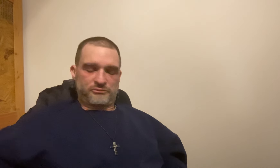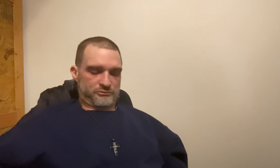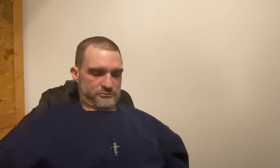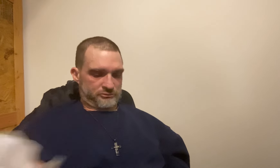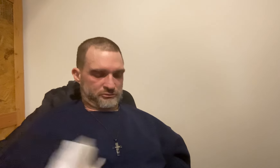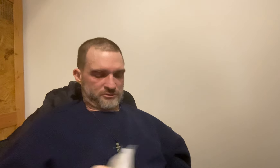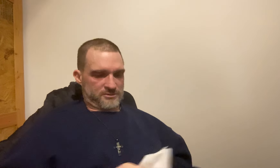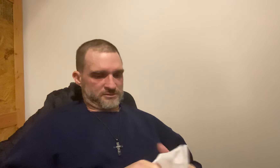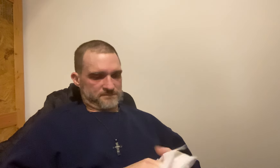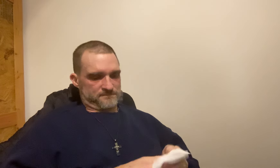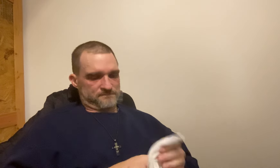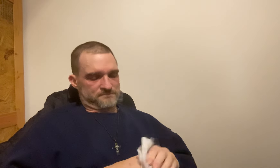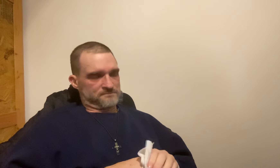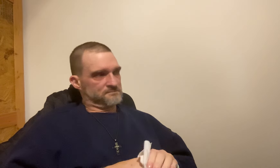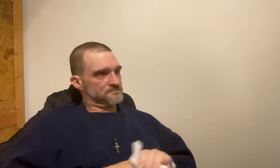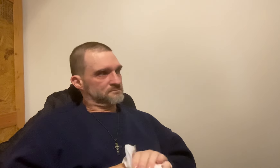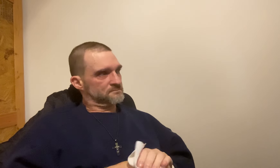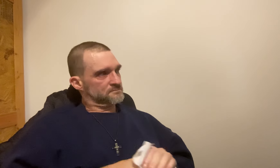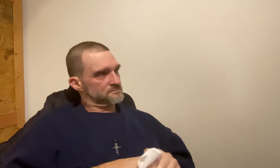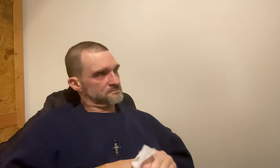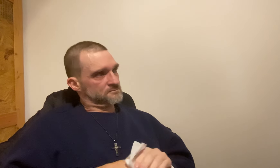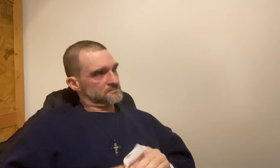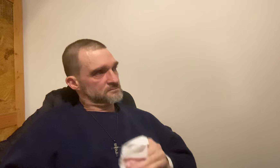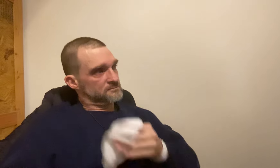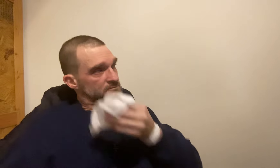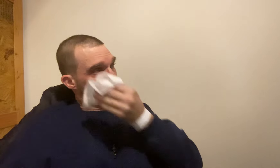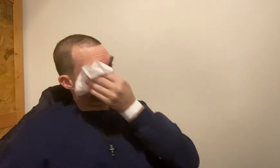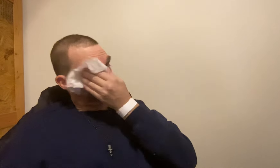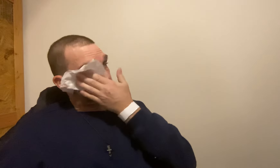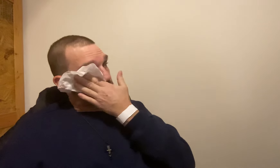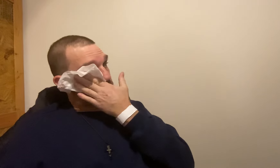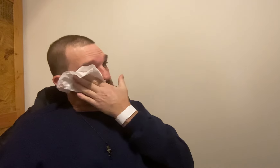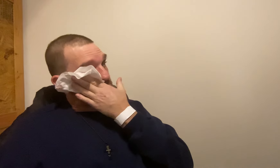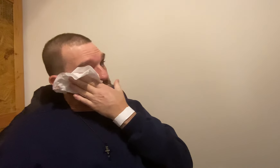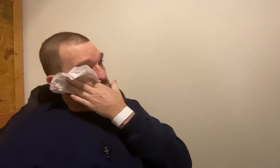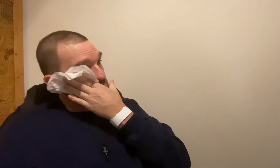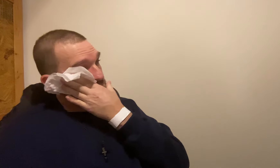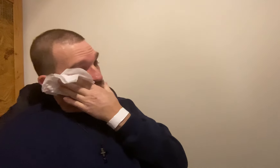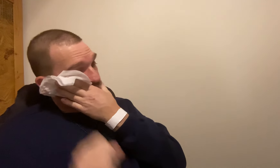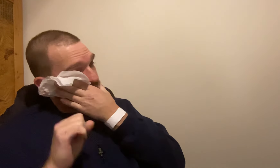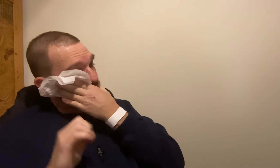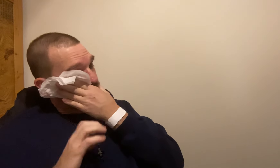*whew*